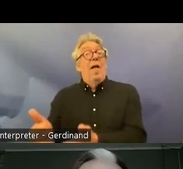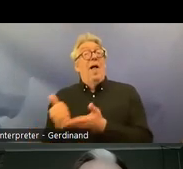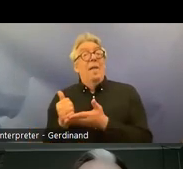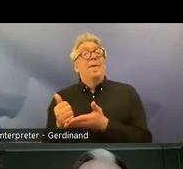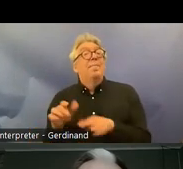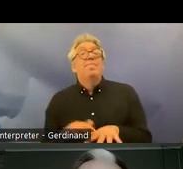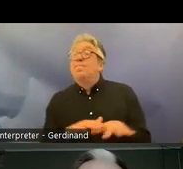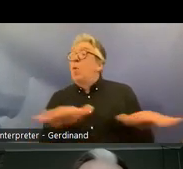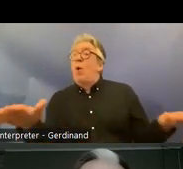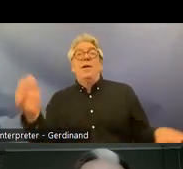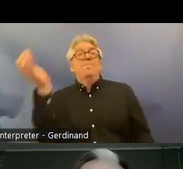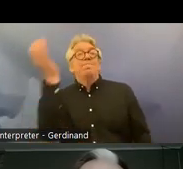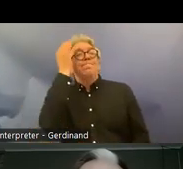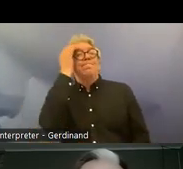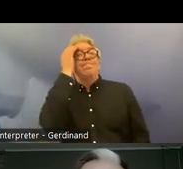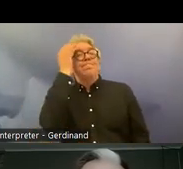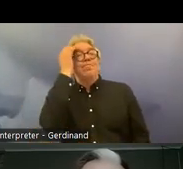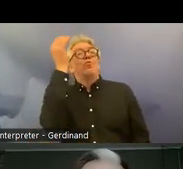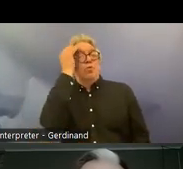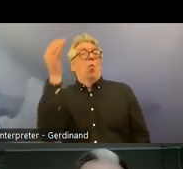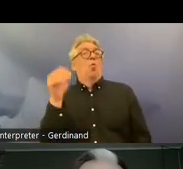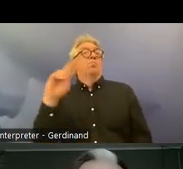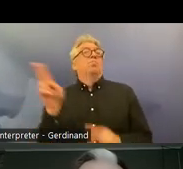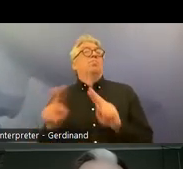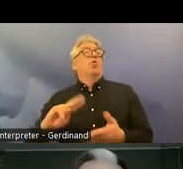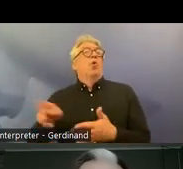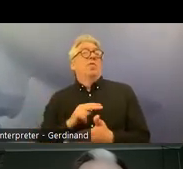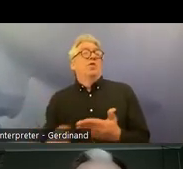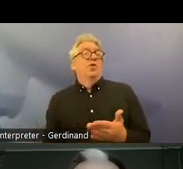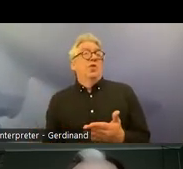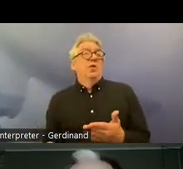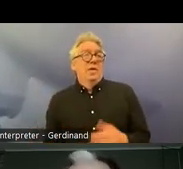convention nationally uh and it has improved the uh